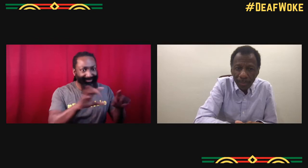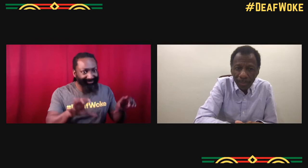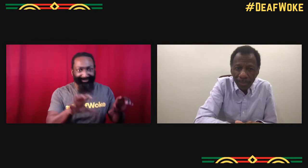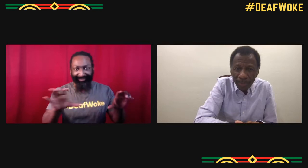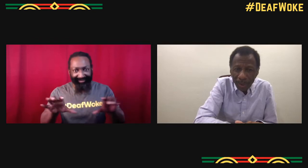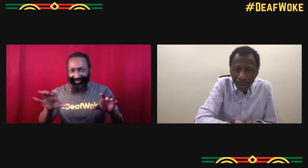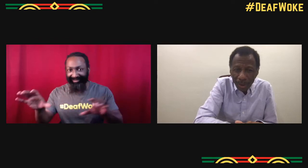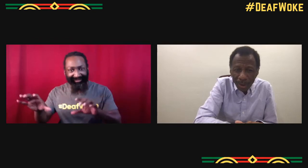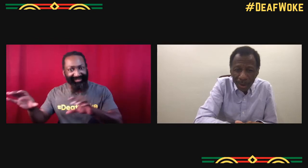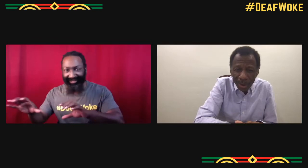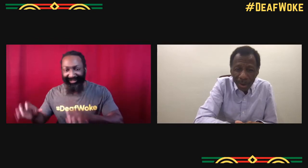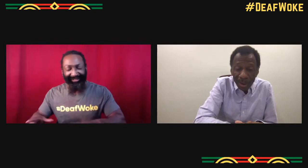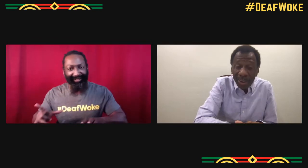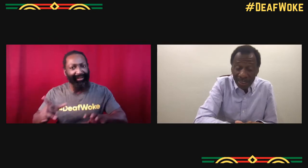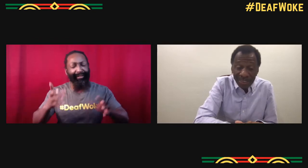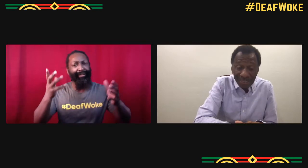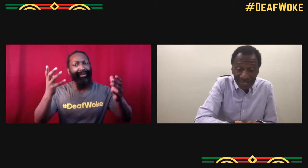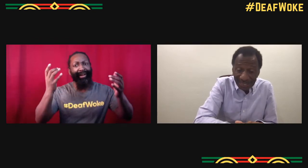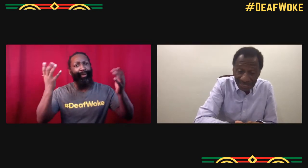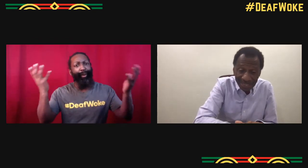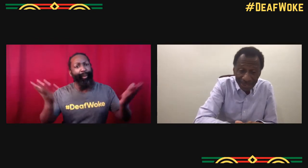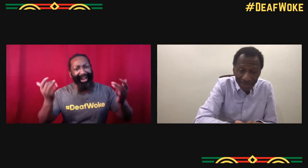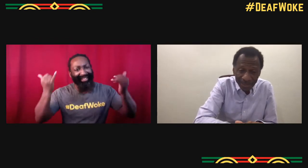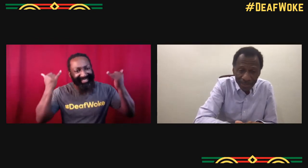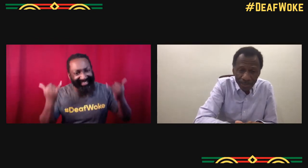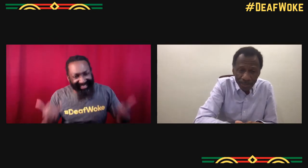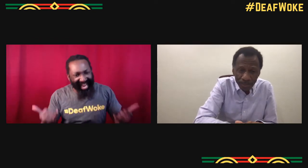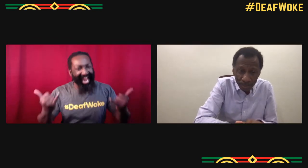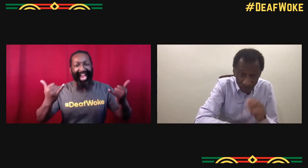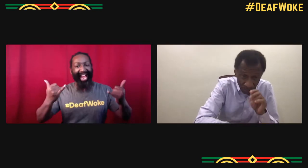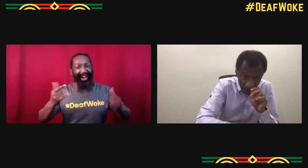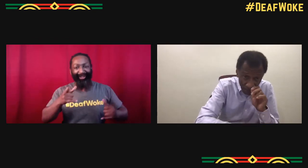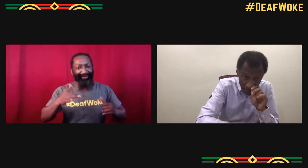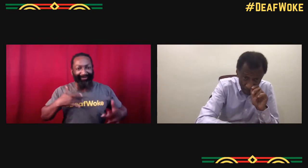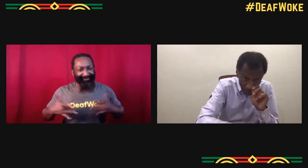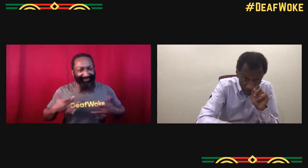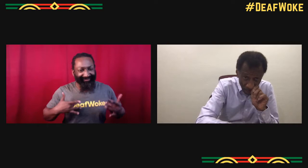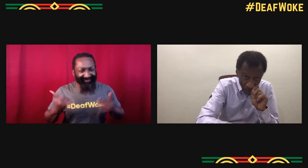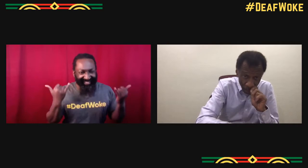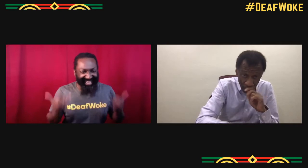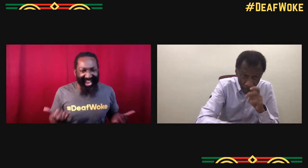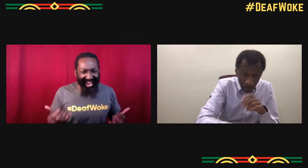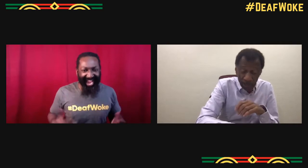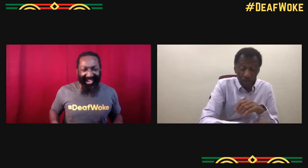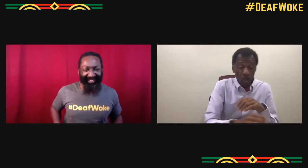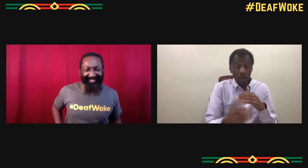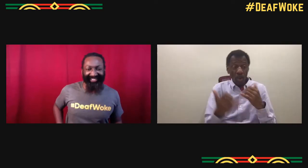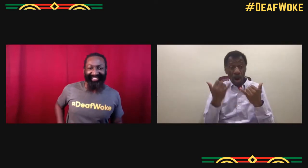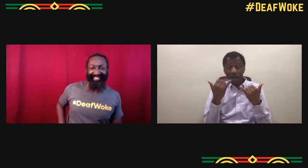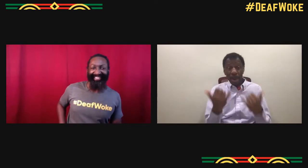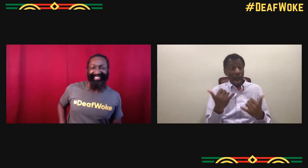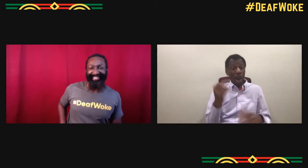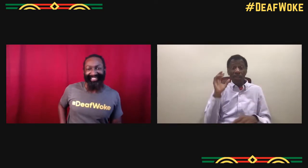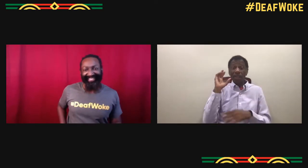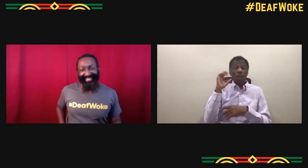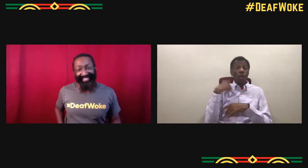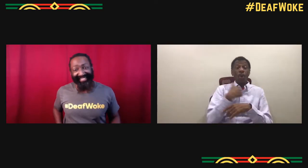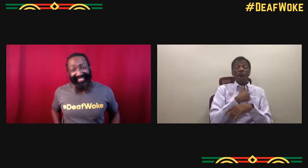but you're doing a lot. You're involved in a lot. So now, why are you most excited for now?